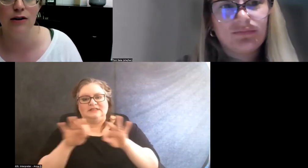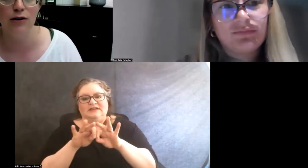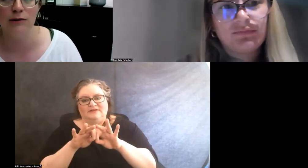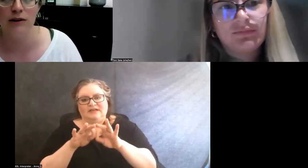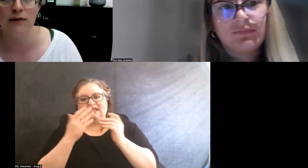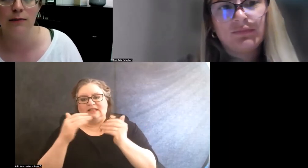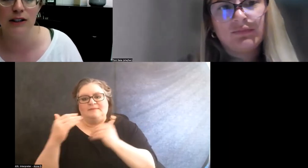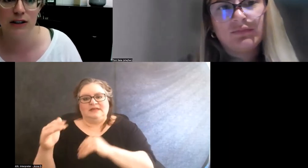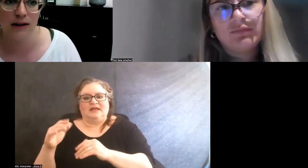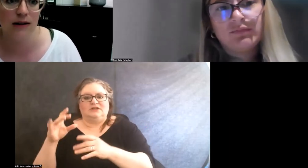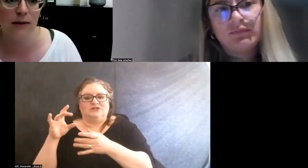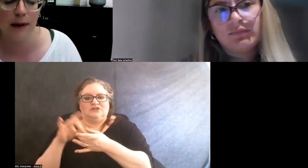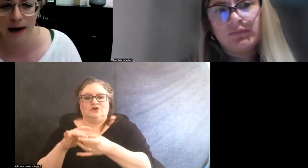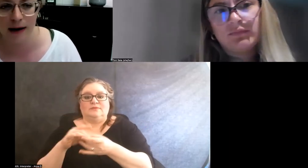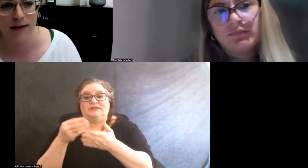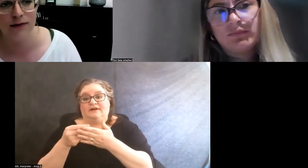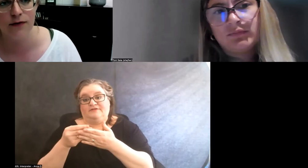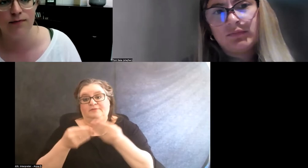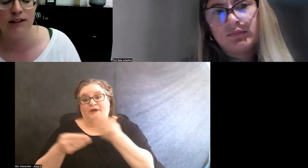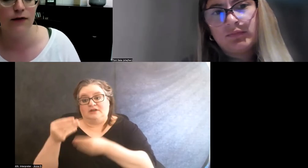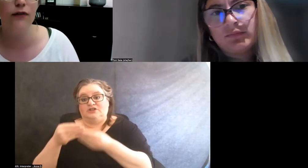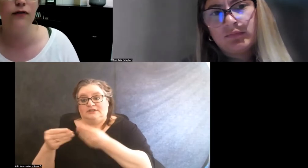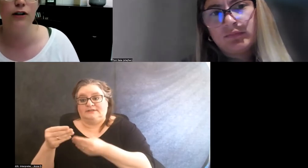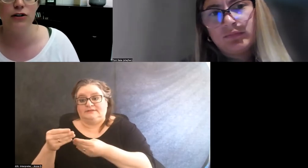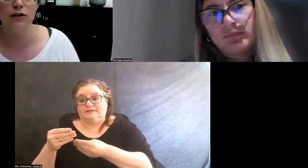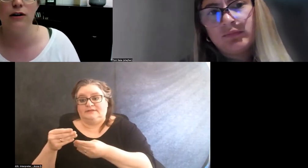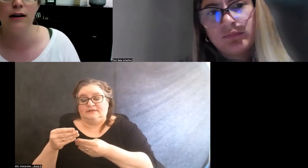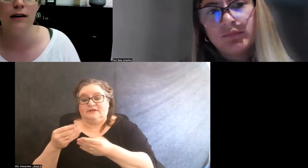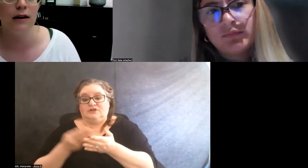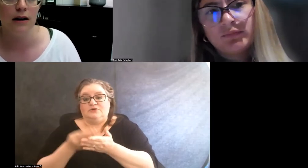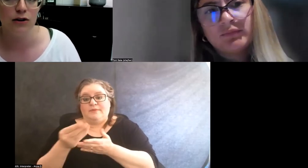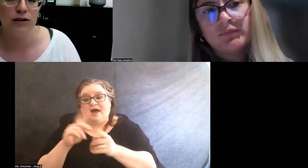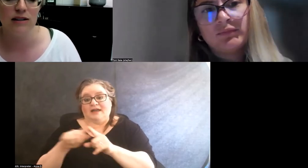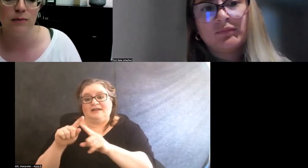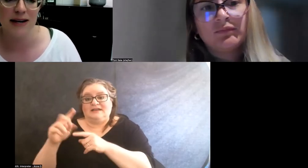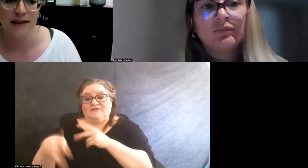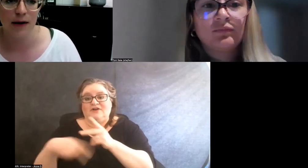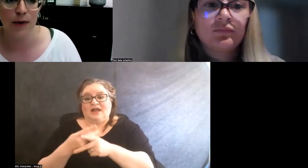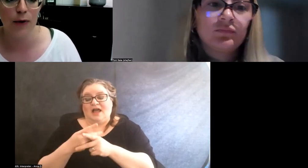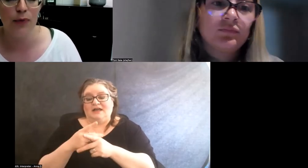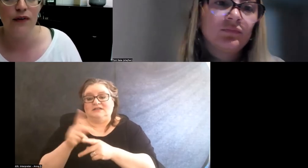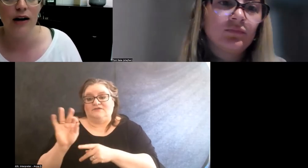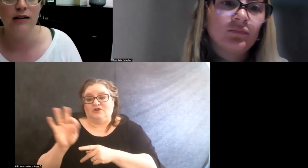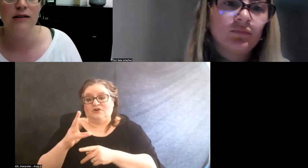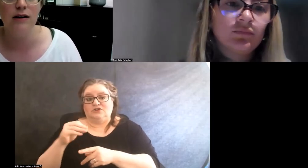in terms of budget to buy different furniture and just the space that we were provided.